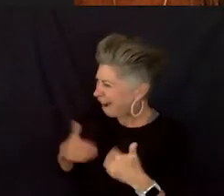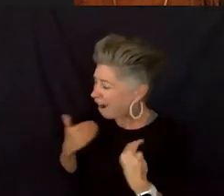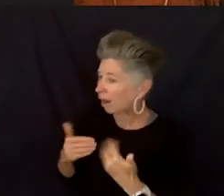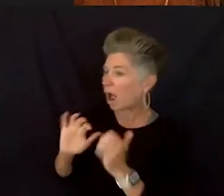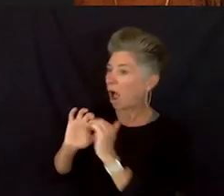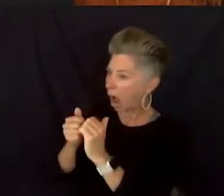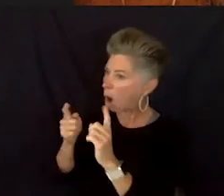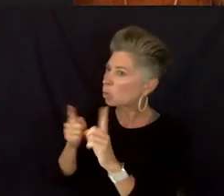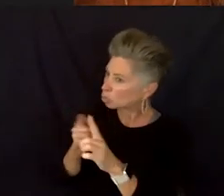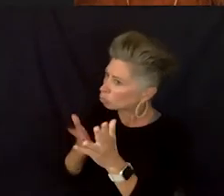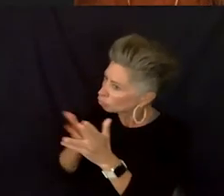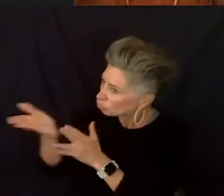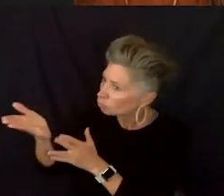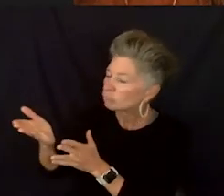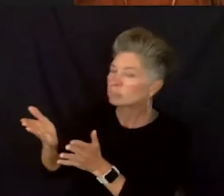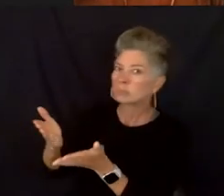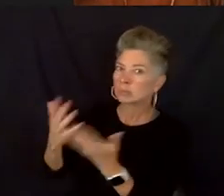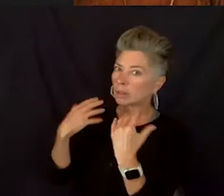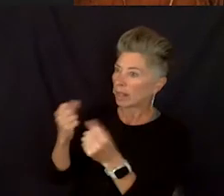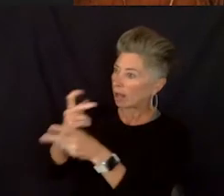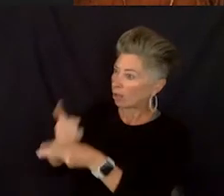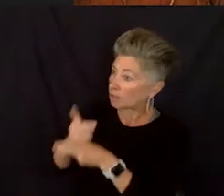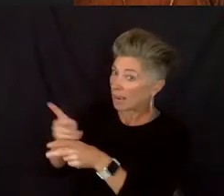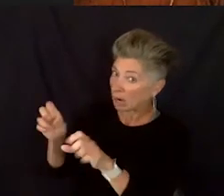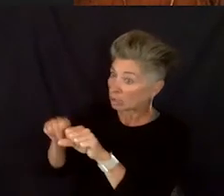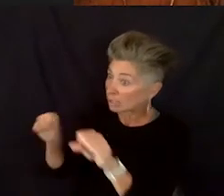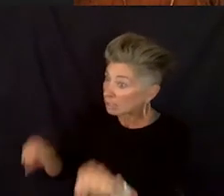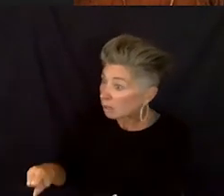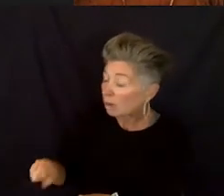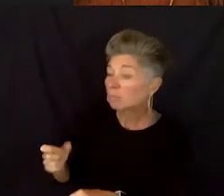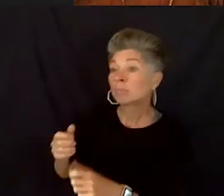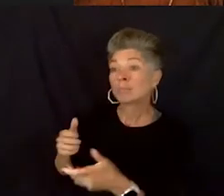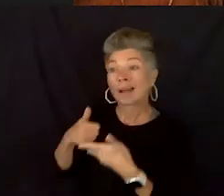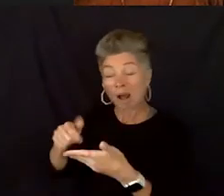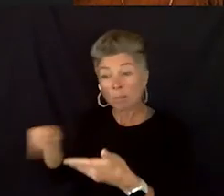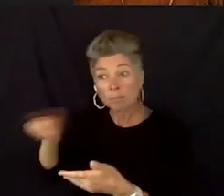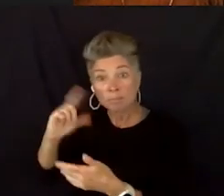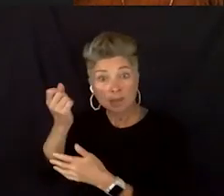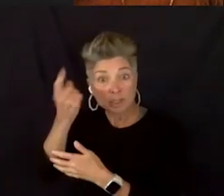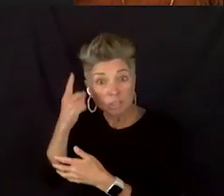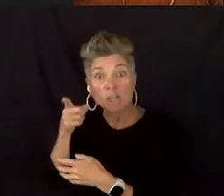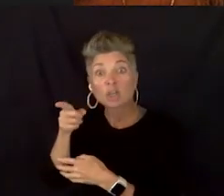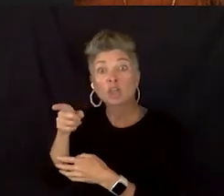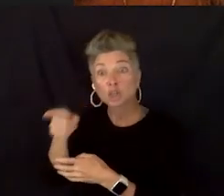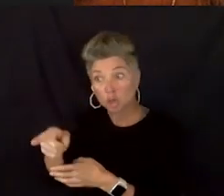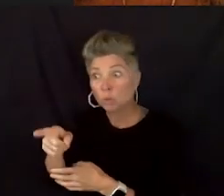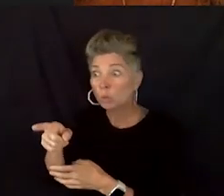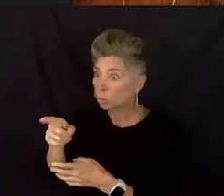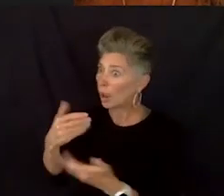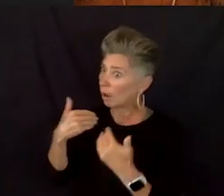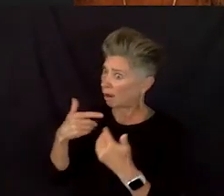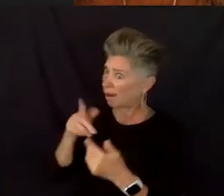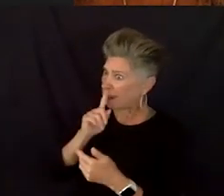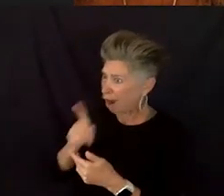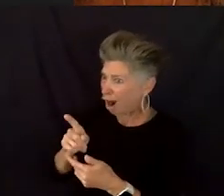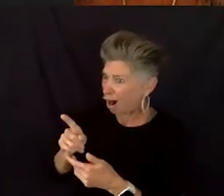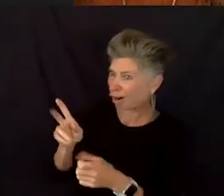How to understand that you are a customer when you go to the doctor and you need to be treated there with adequate care. If you feel like you are being mistreated